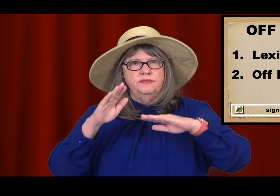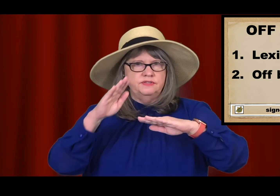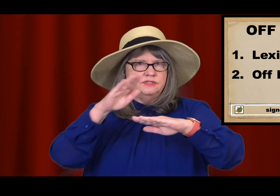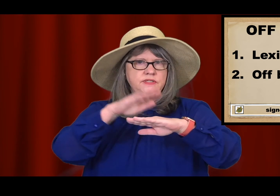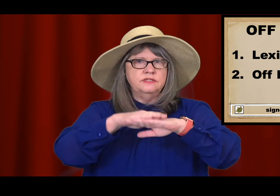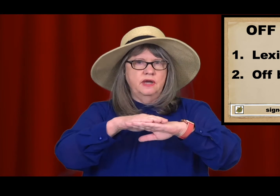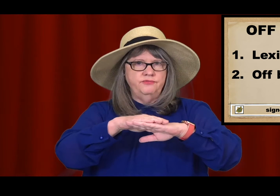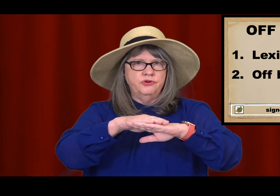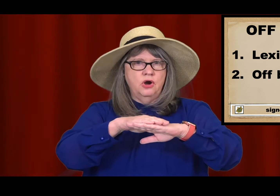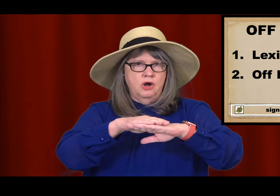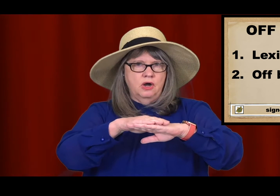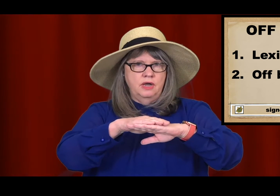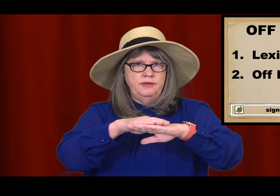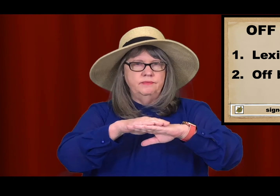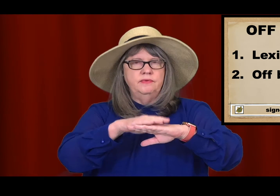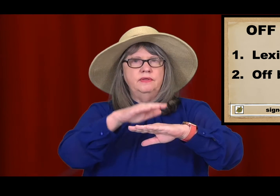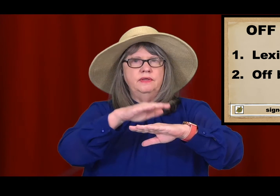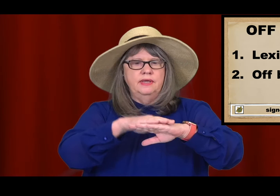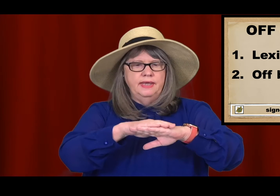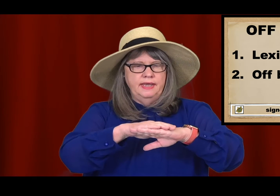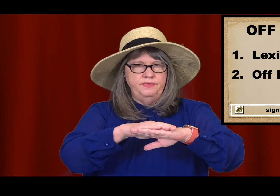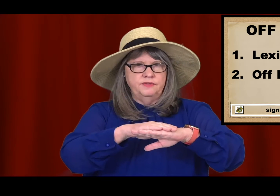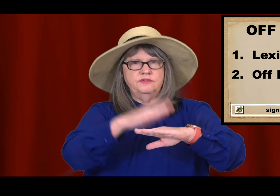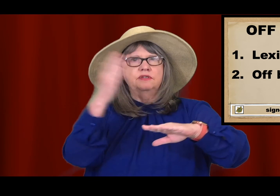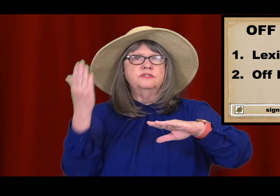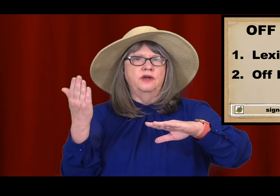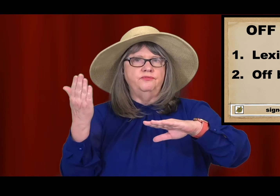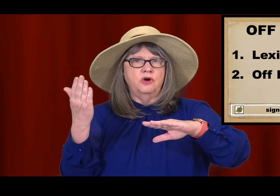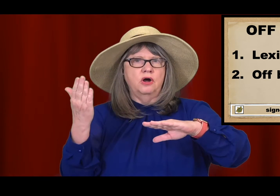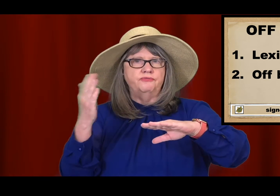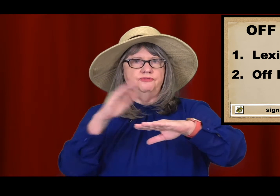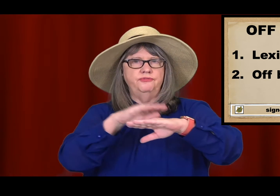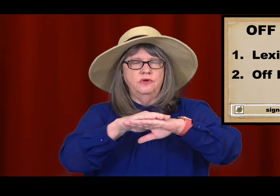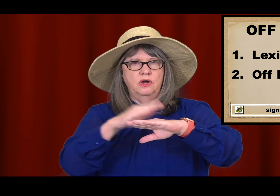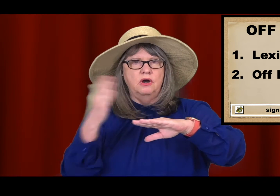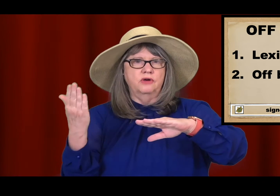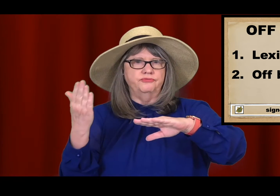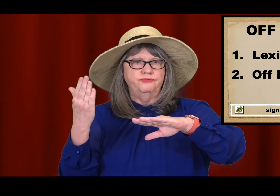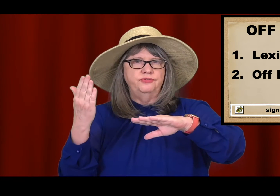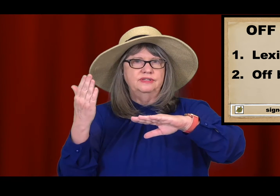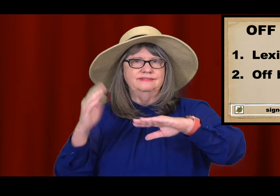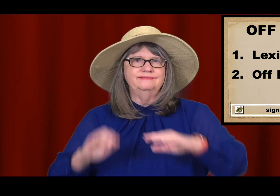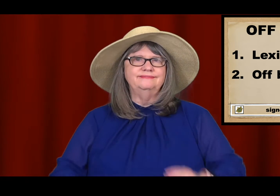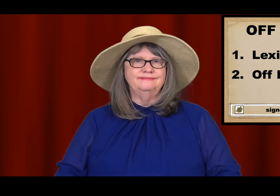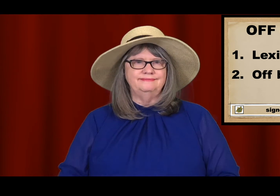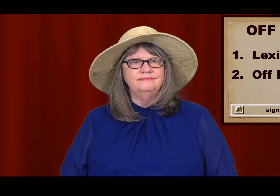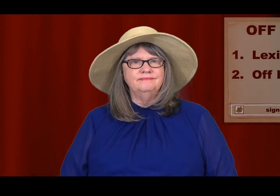This is the sign for ON, and this is a sign for OFF. OFF.